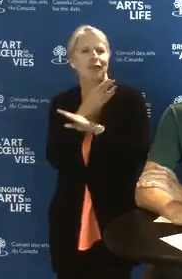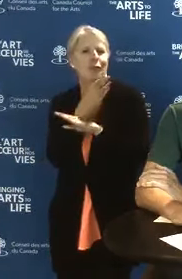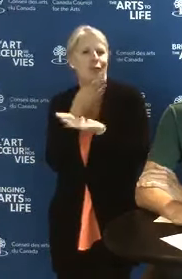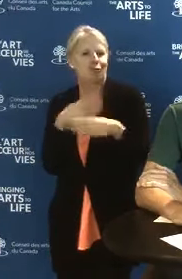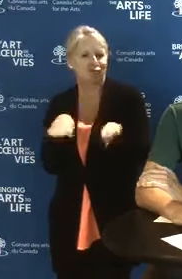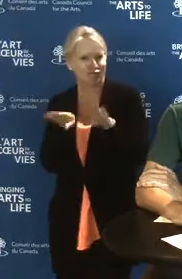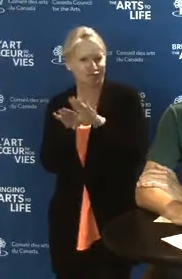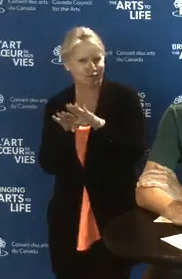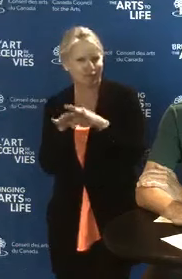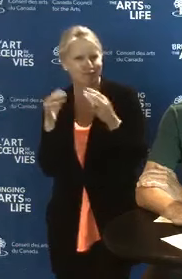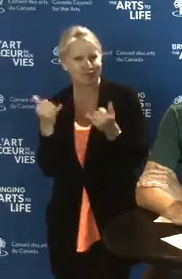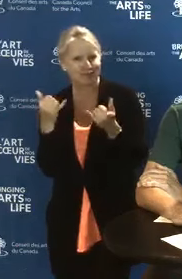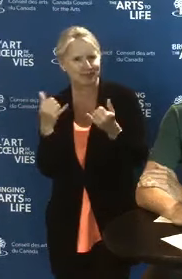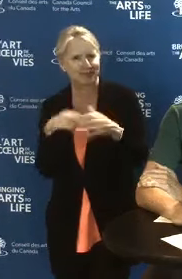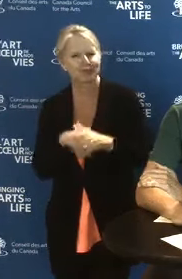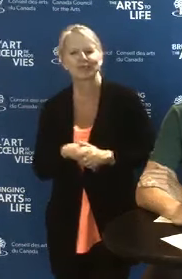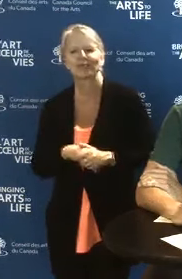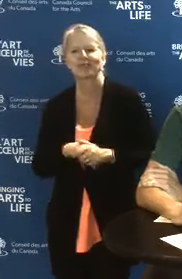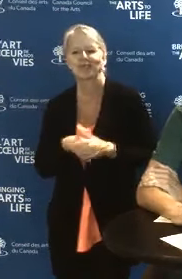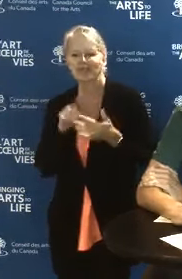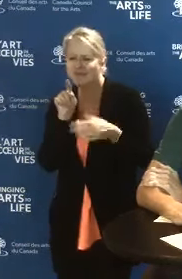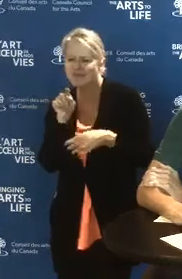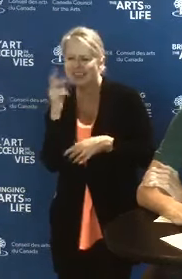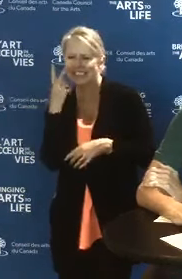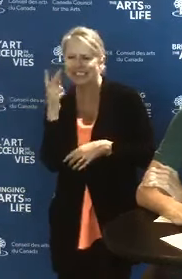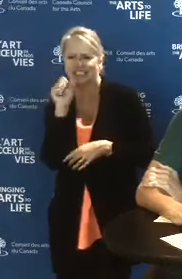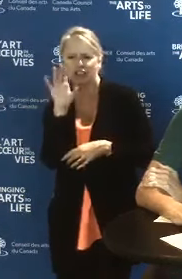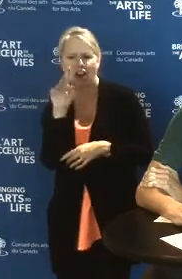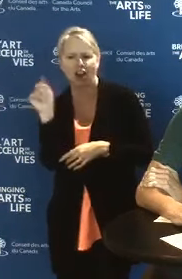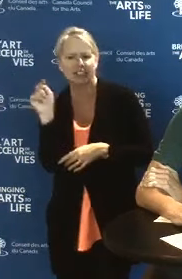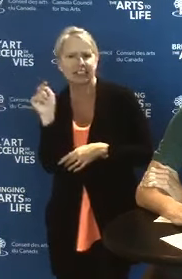We have Scott, and he'd like to know: When you use the word "digital,"